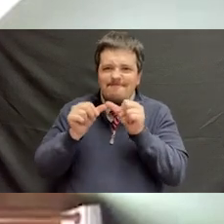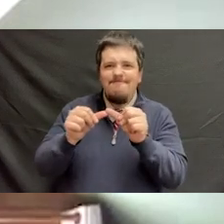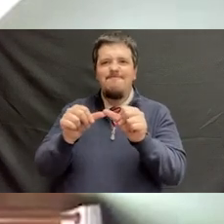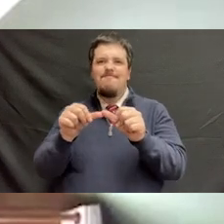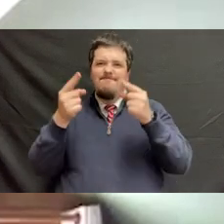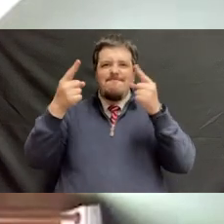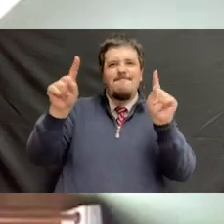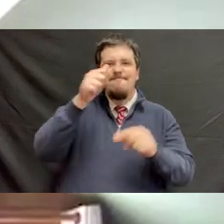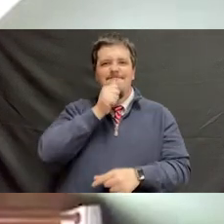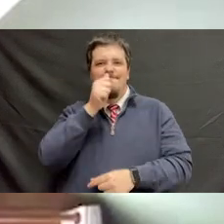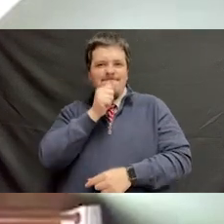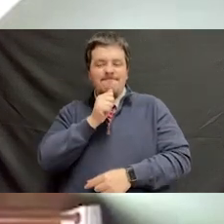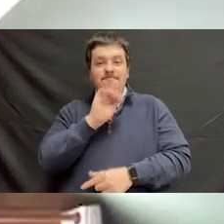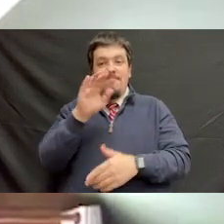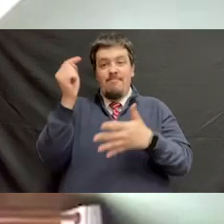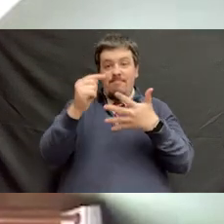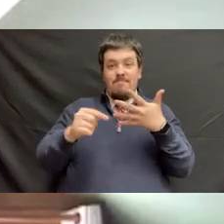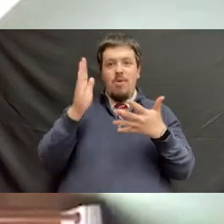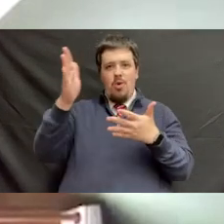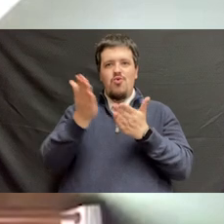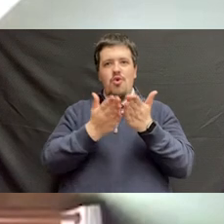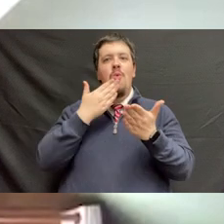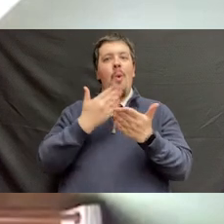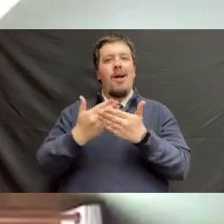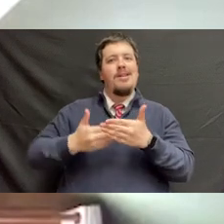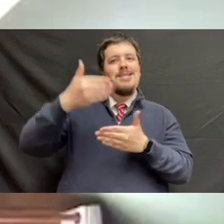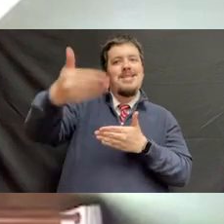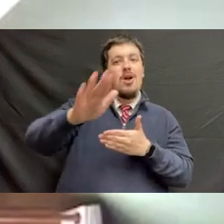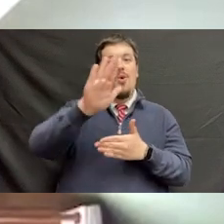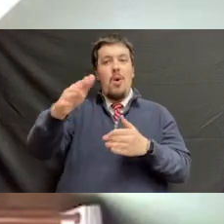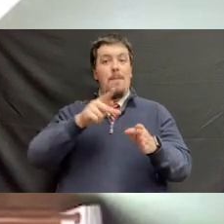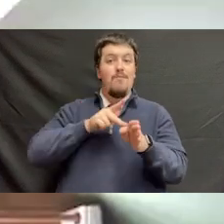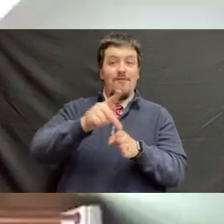resourcefulness, and resilience. These qualities will serve you well in the next stages